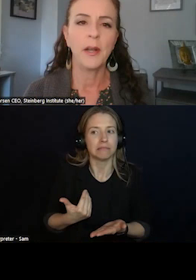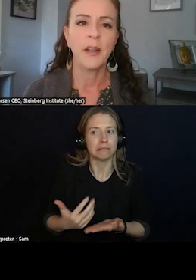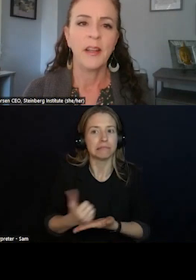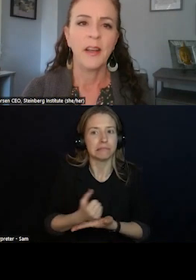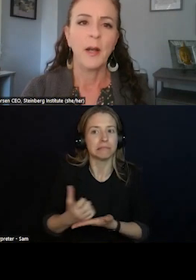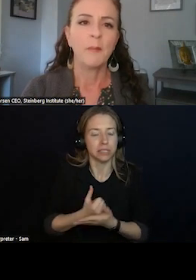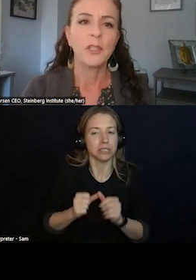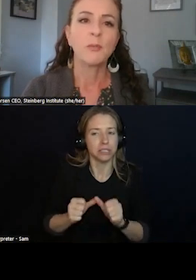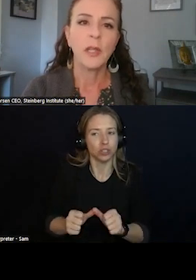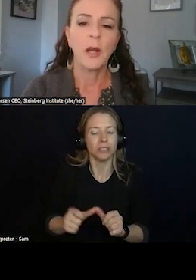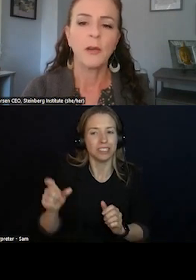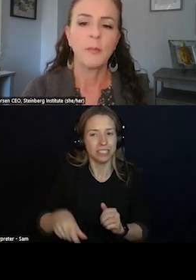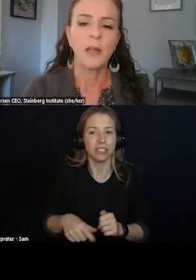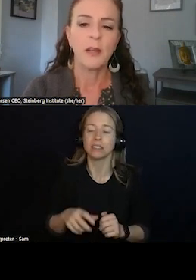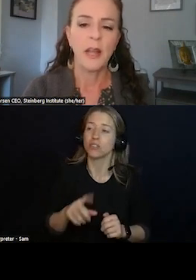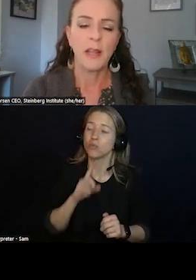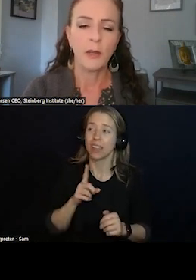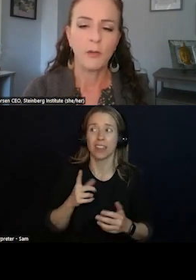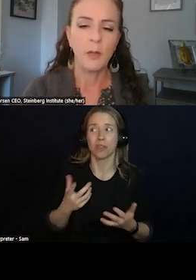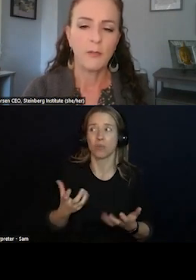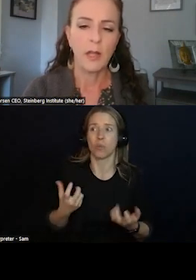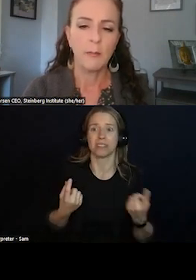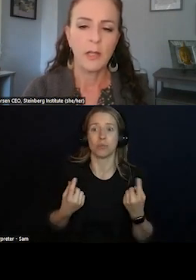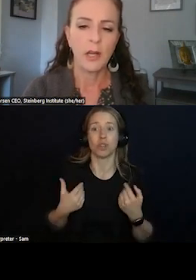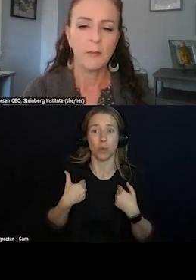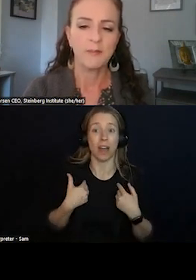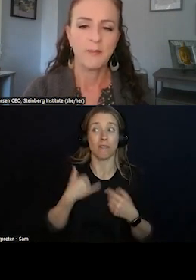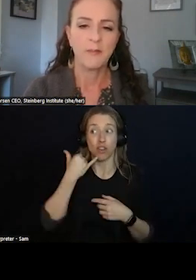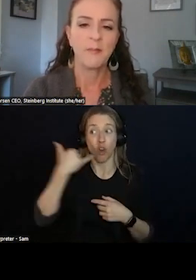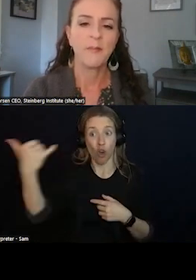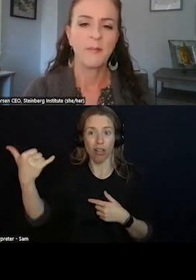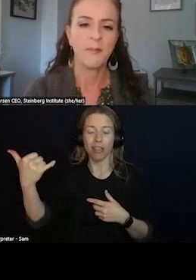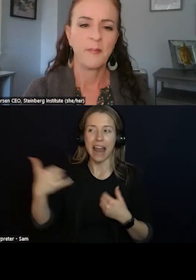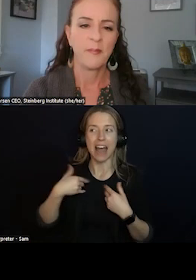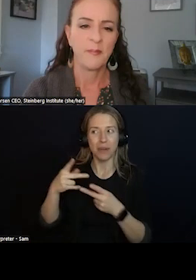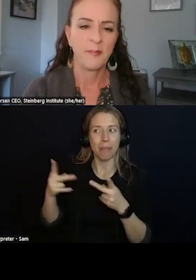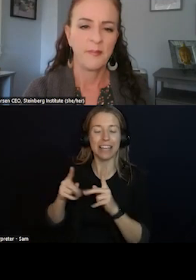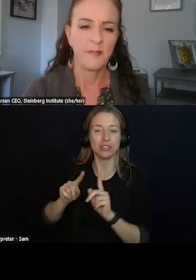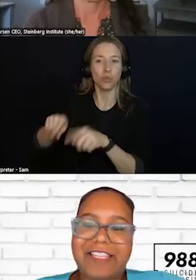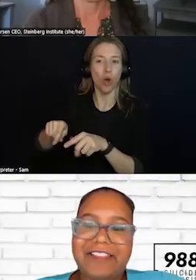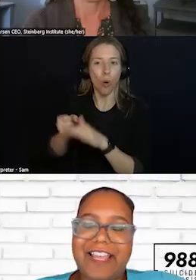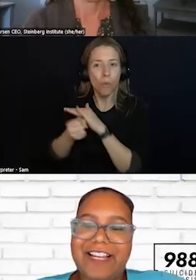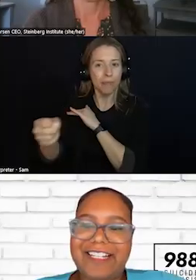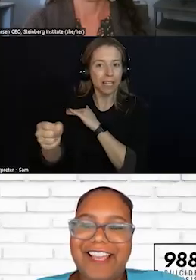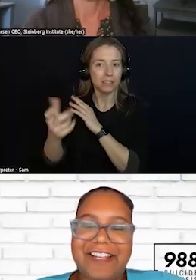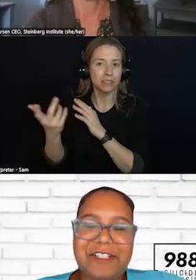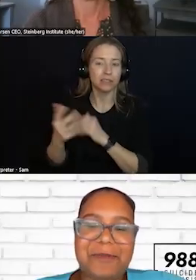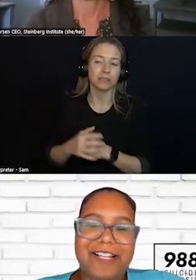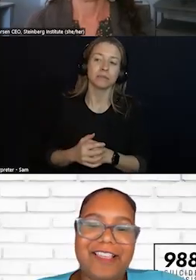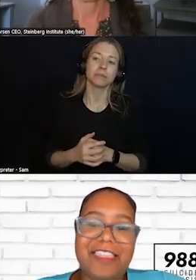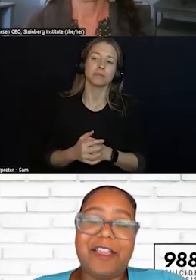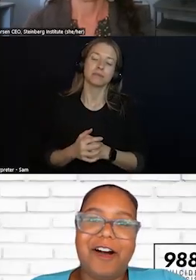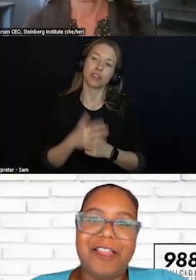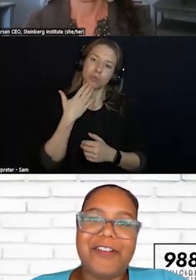GO. THANK YOU FOR LETTING ME SHARE TODAY. >>: THANK YOU. WE WANT TO THANK ALL